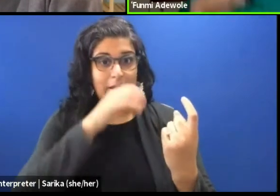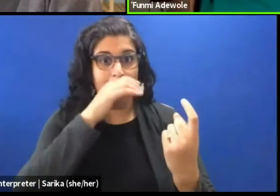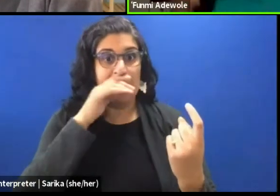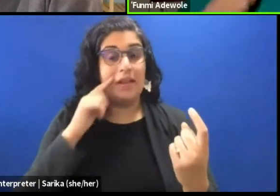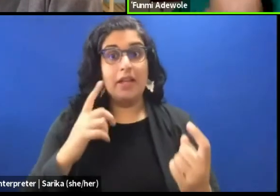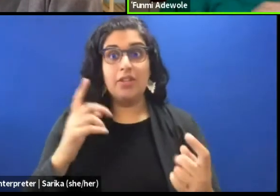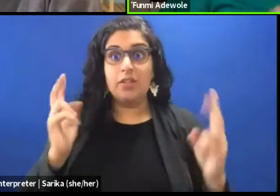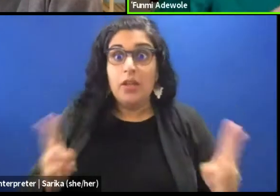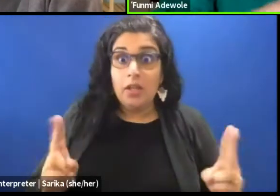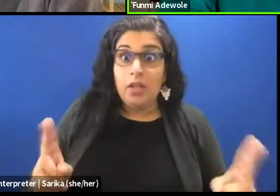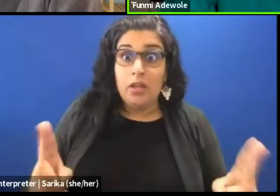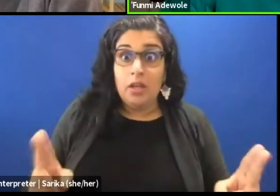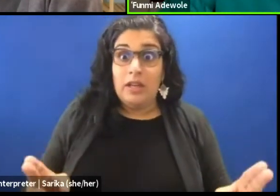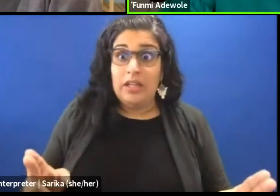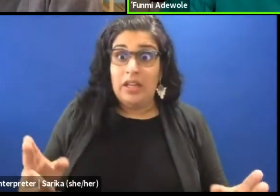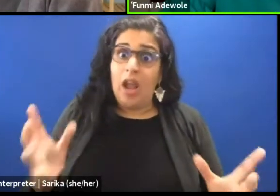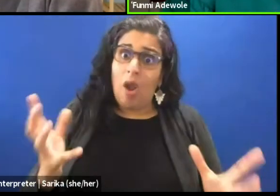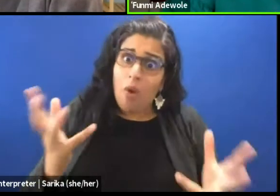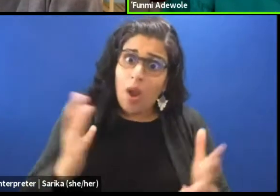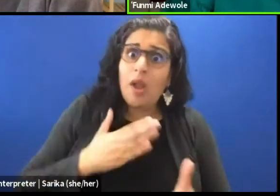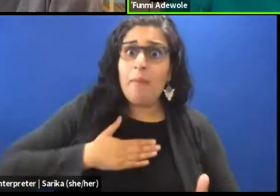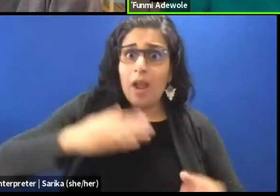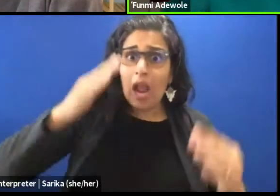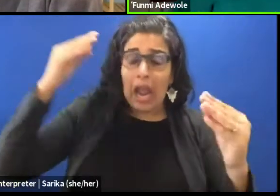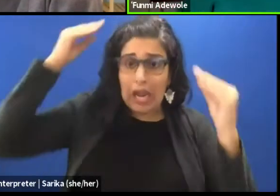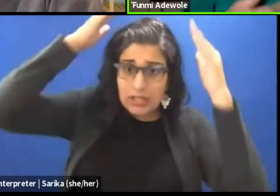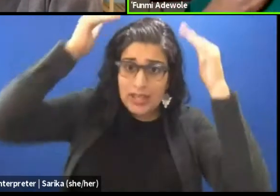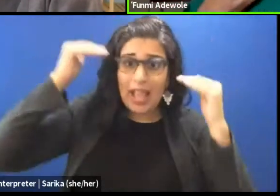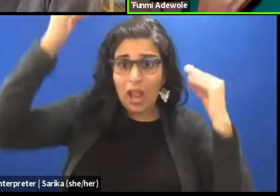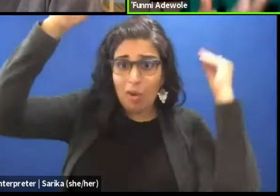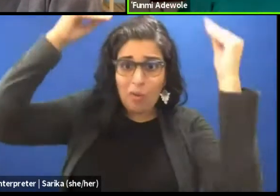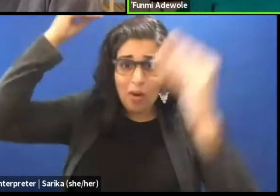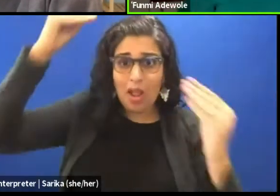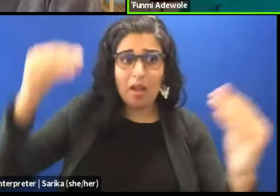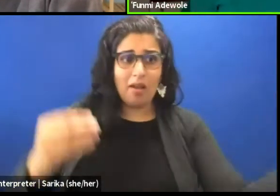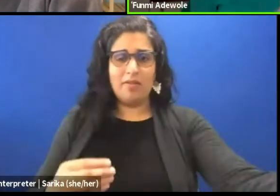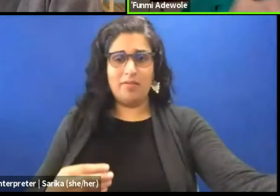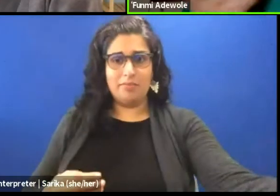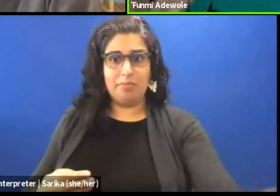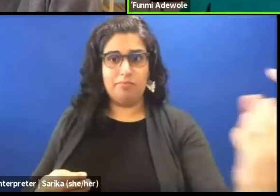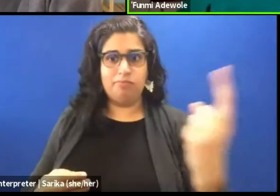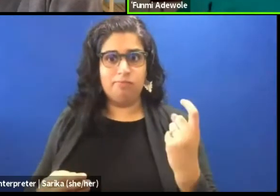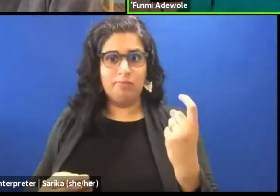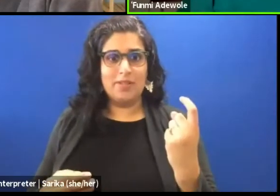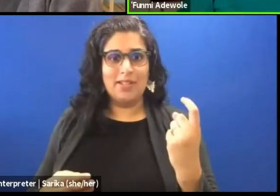that the person runs on stage with the head wrap. And you know, at some other point, she is joyful with the audience